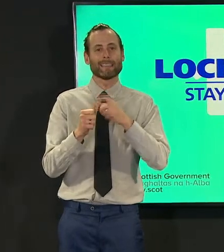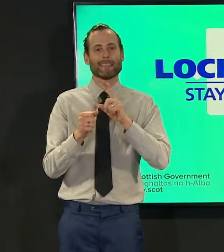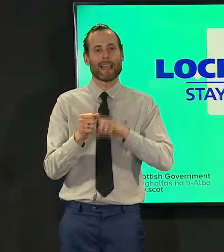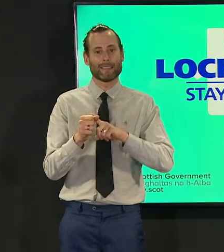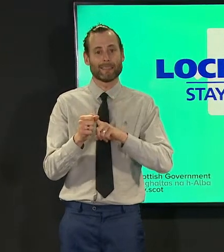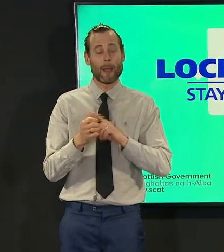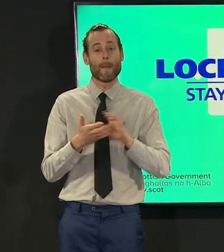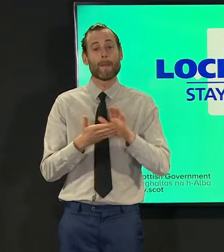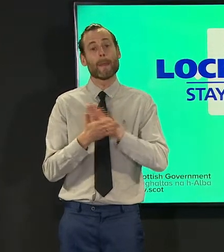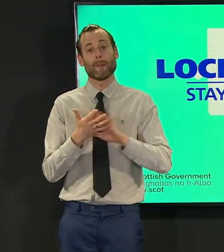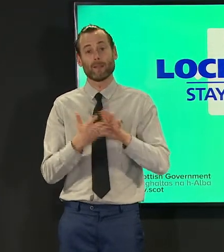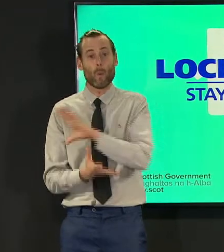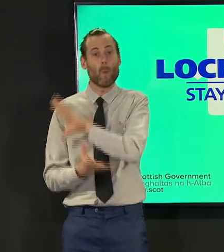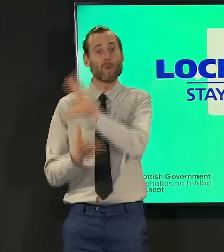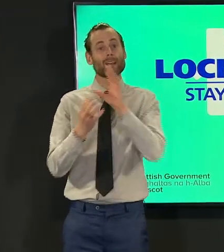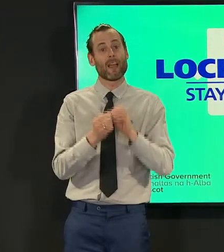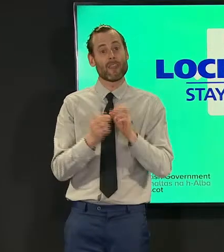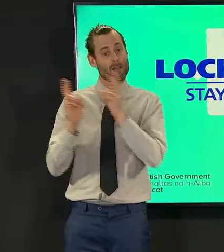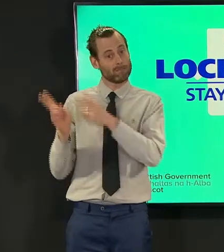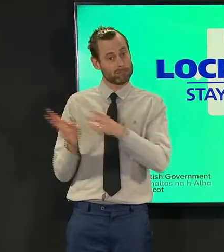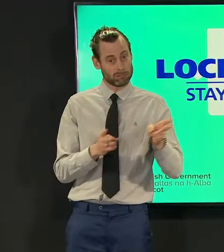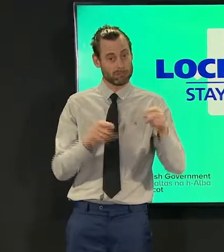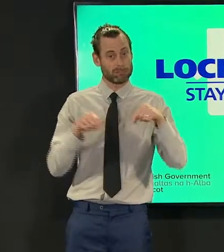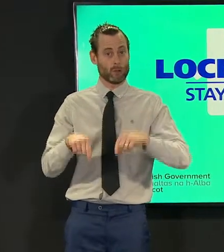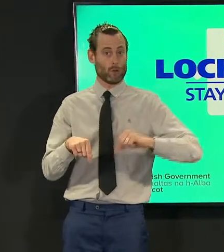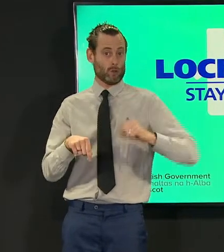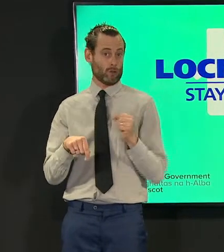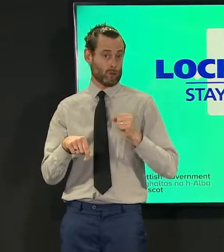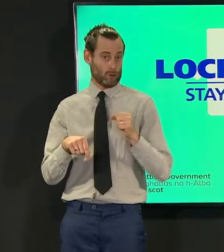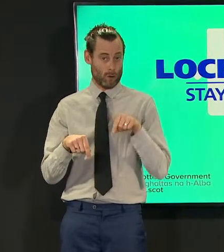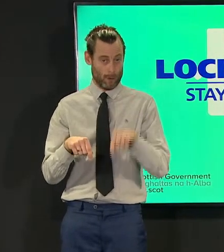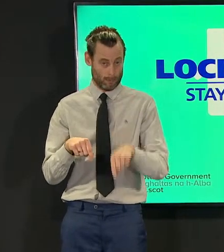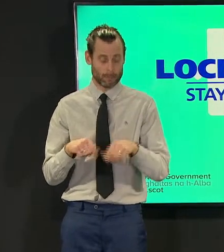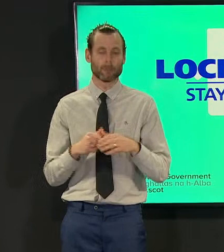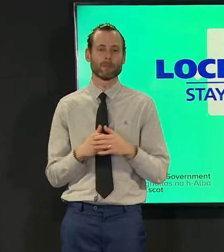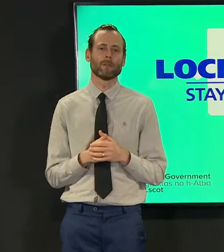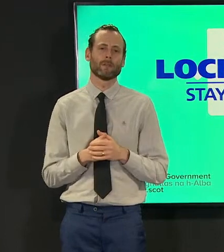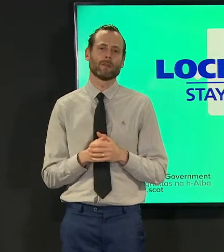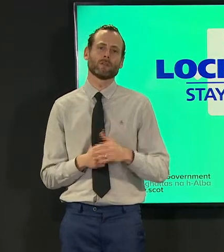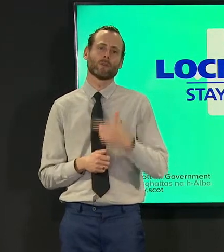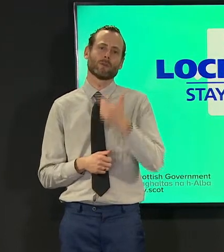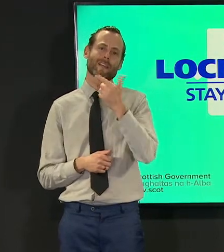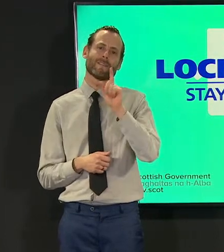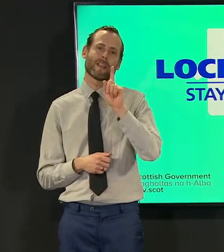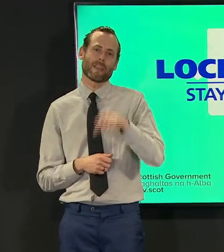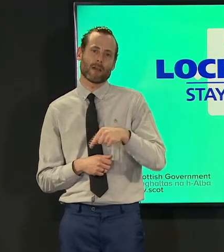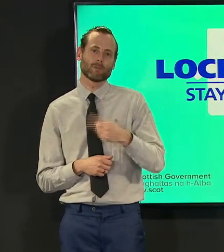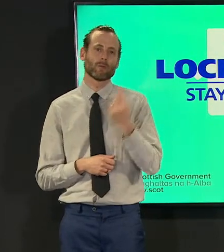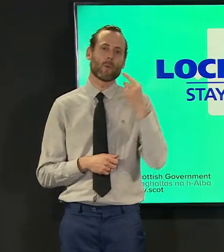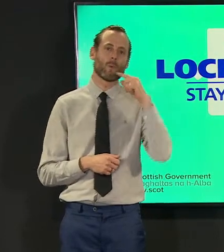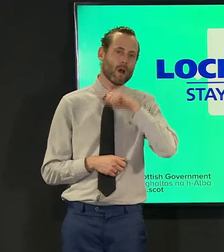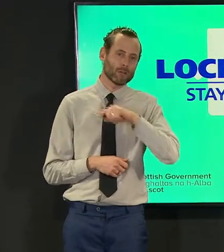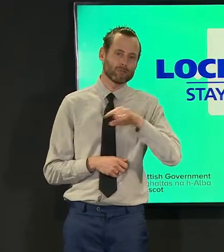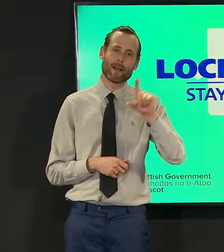that takes the total number of deaths registered under that definition to 7,111.